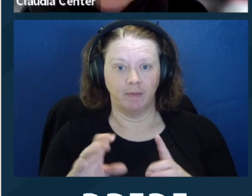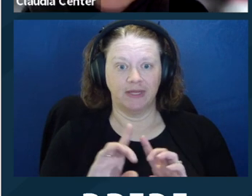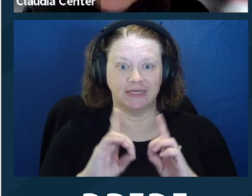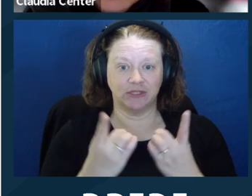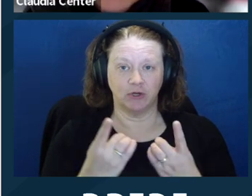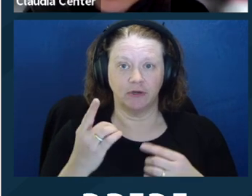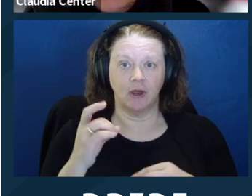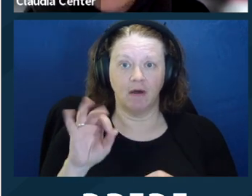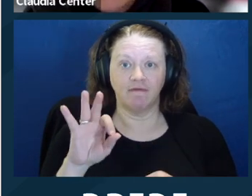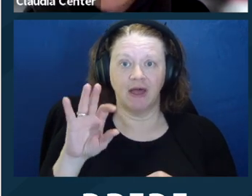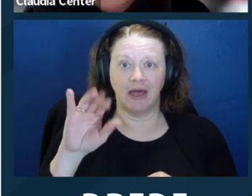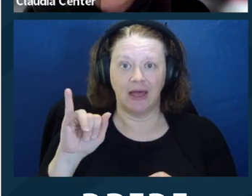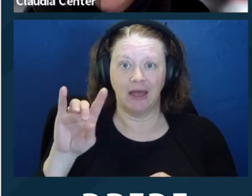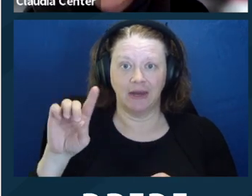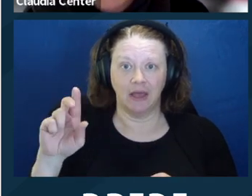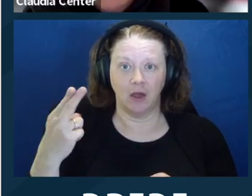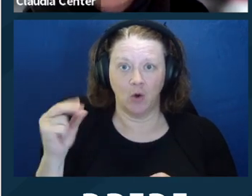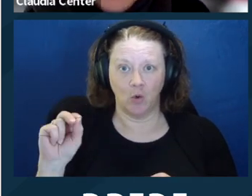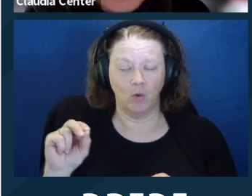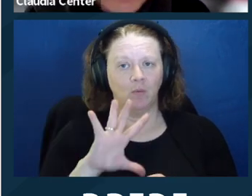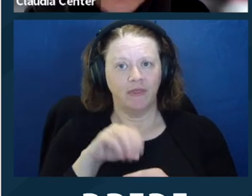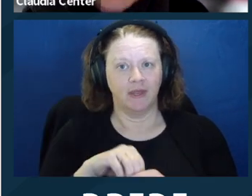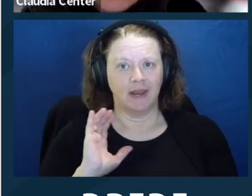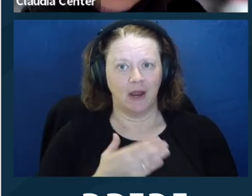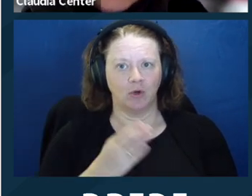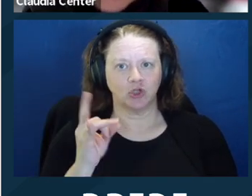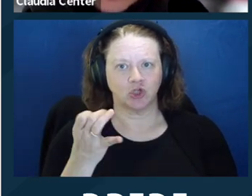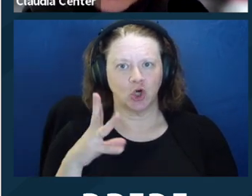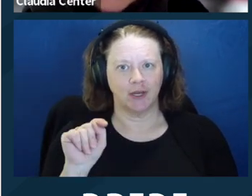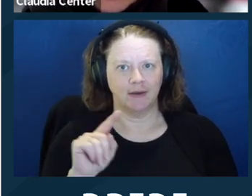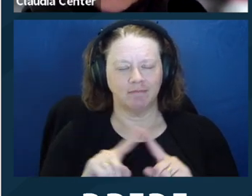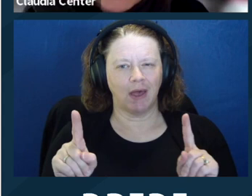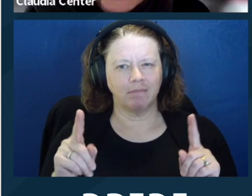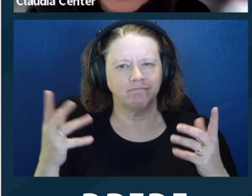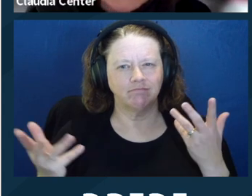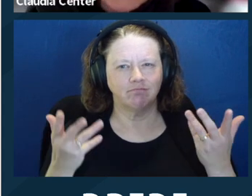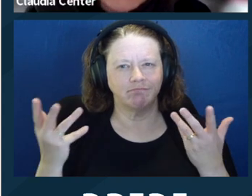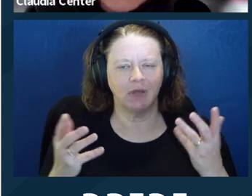issues are determined by state law, so I don't know if it matters if this is in our circuit,